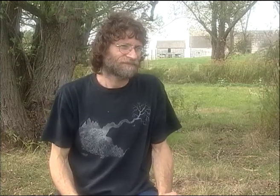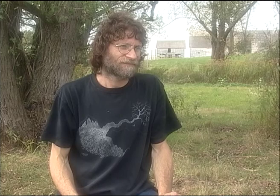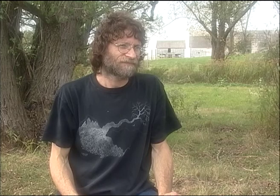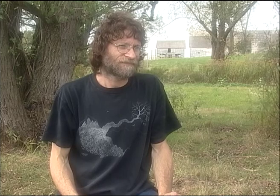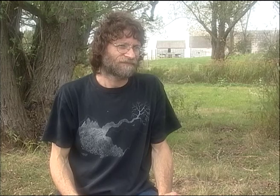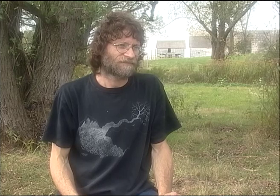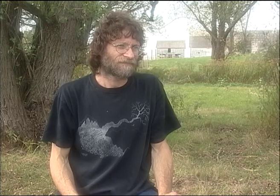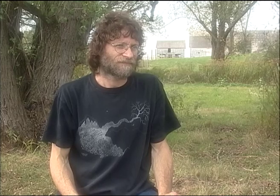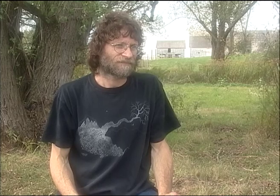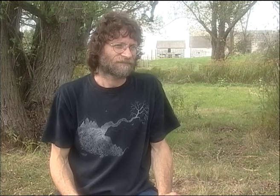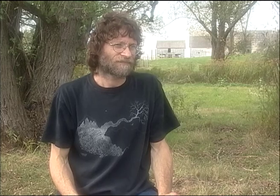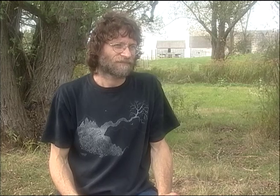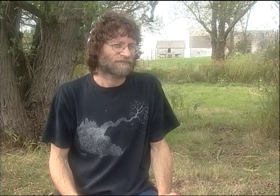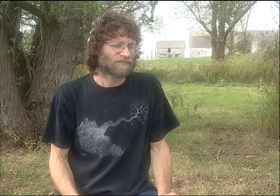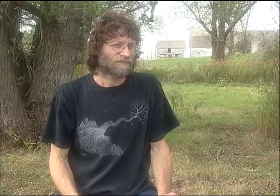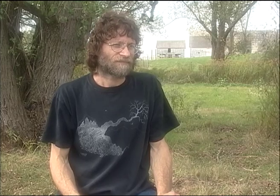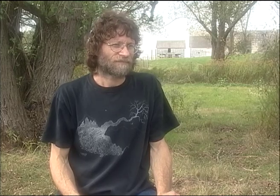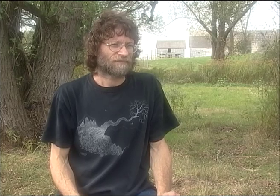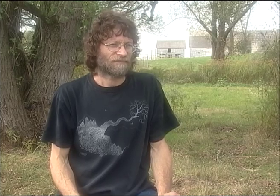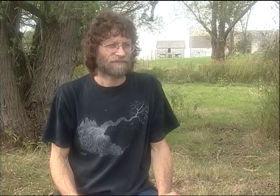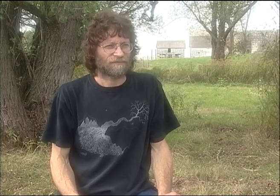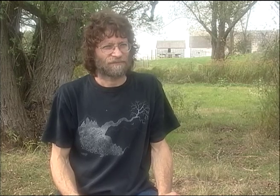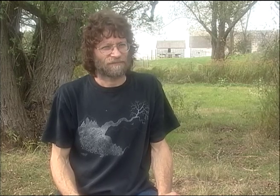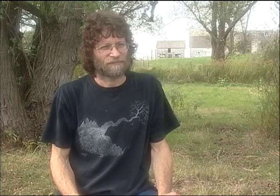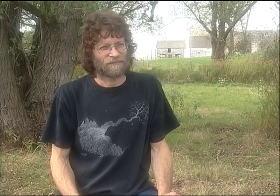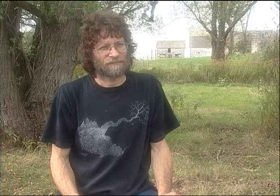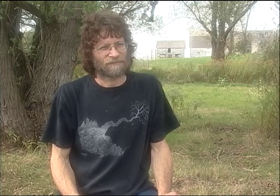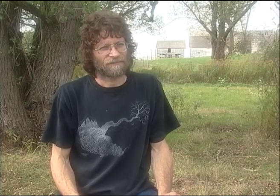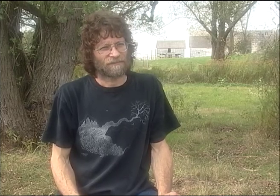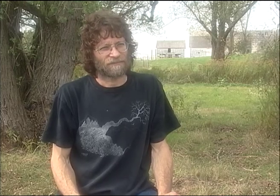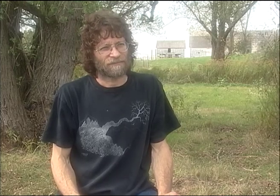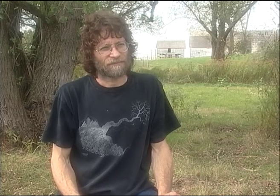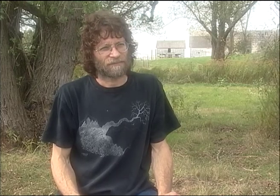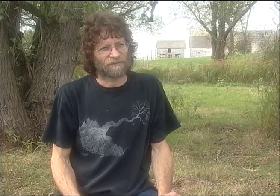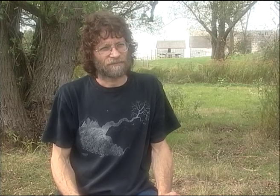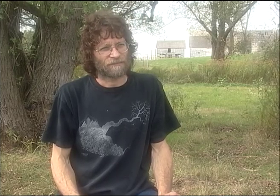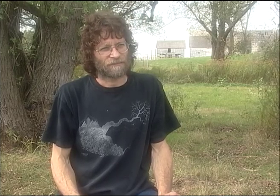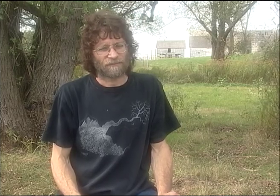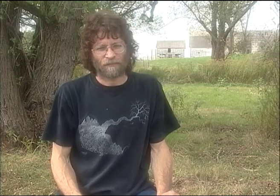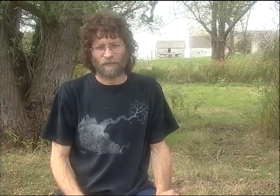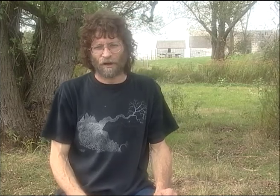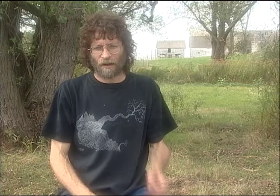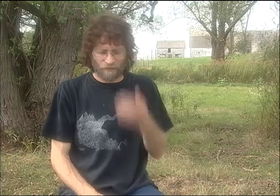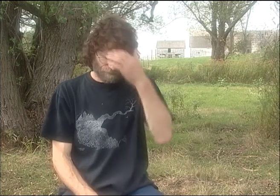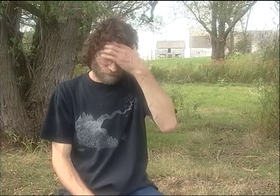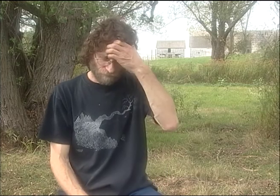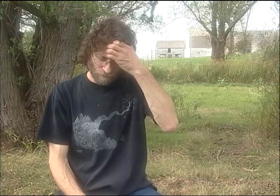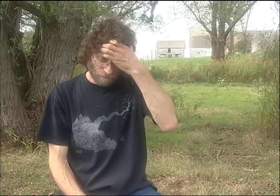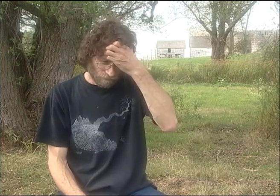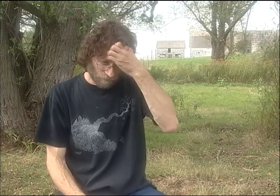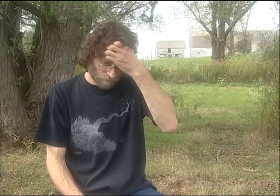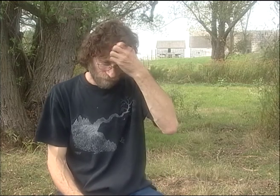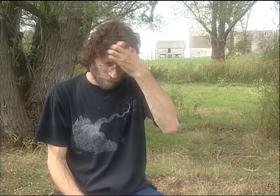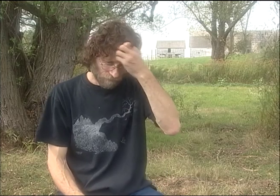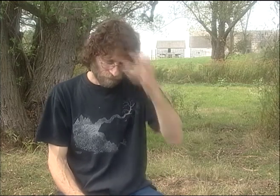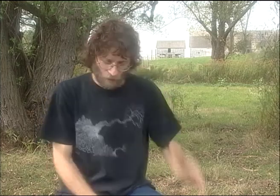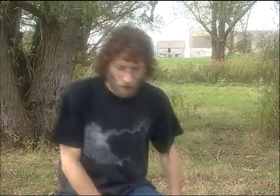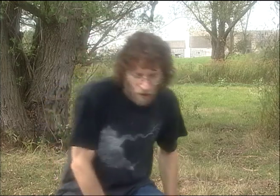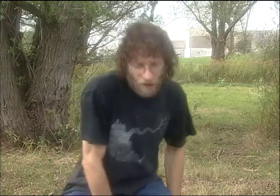AND THAT CAME OUT OF THE EXPERIENCE I'D HAD, JUST, YOU KNOW, THINKING ABOUT THE WORLD AND THINKING ABOUT THOSE IDEAS.